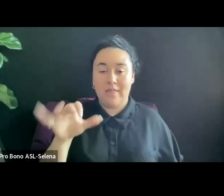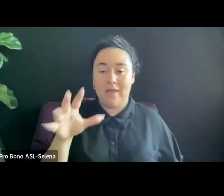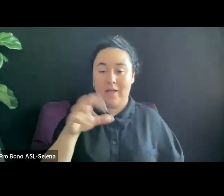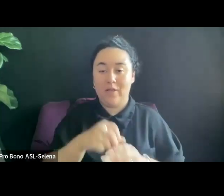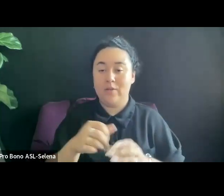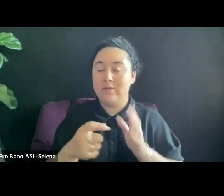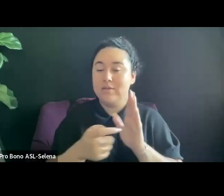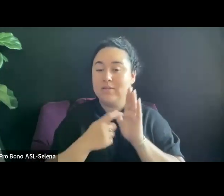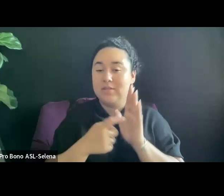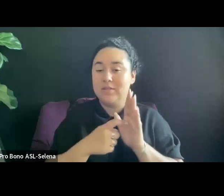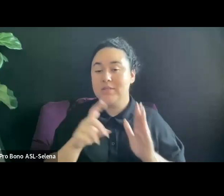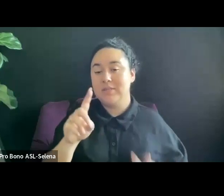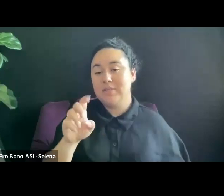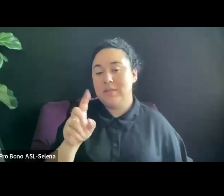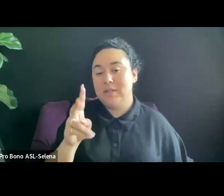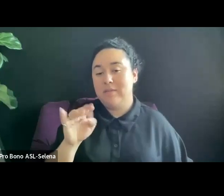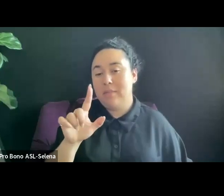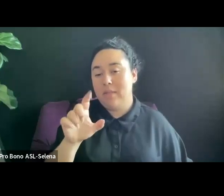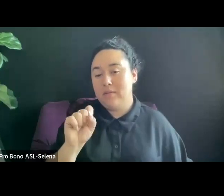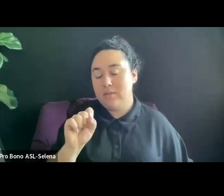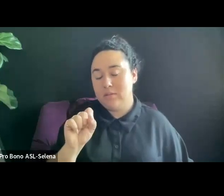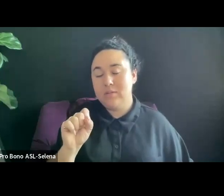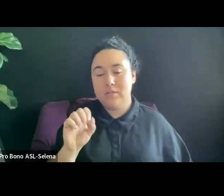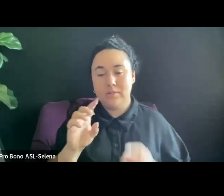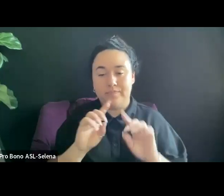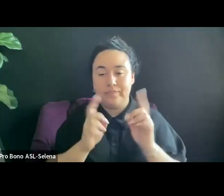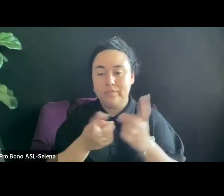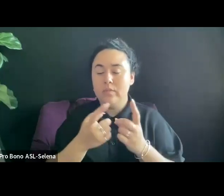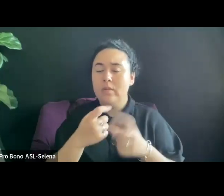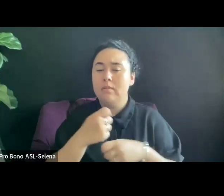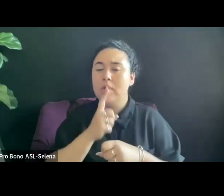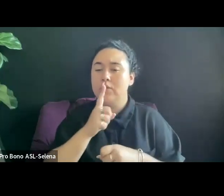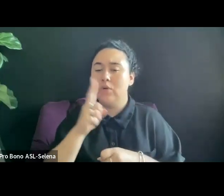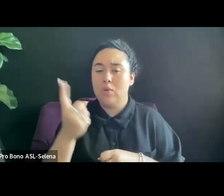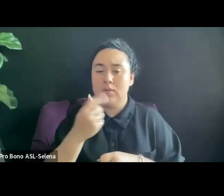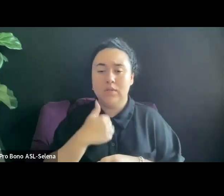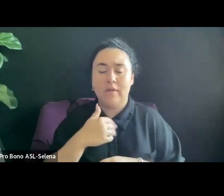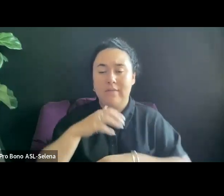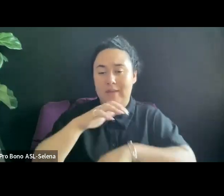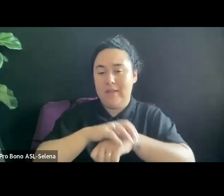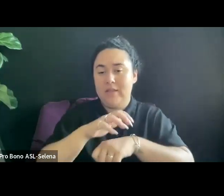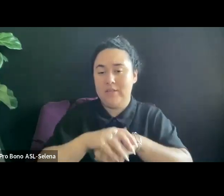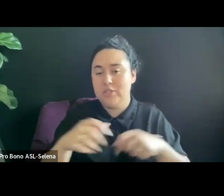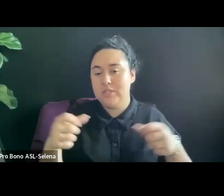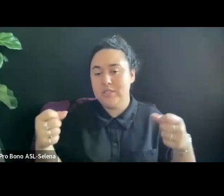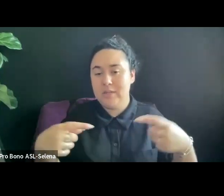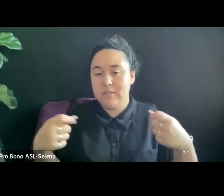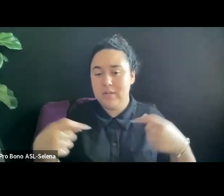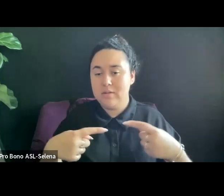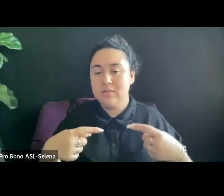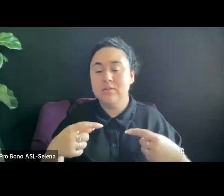MAKE SURE YOU ALWAYS HAVE ENGLISH SUBTITLES EVEN IF YOUR SUBJECTS SPEAK ENGLISH.